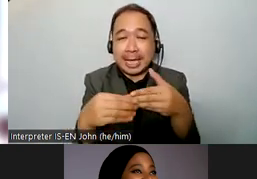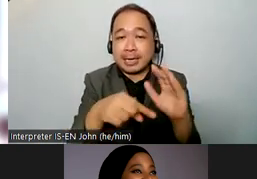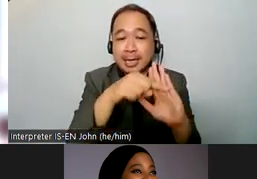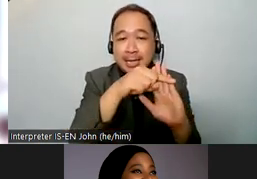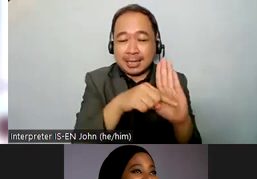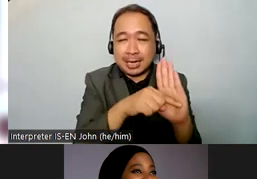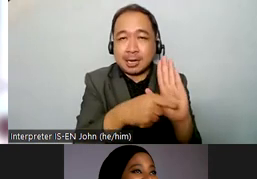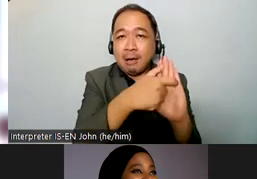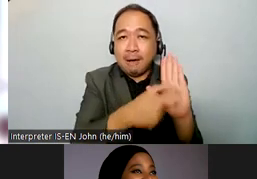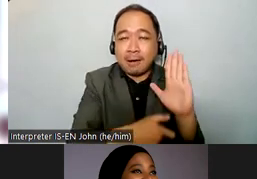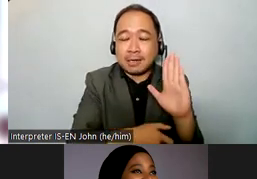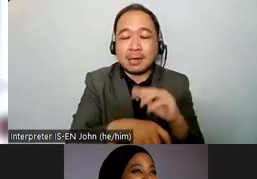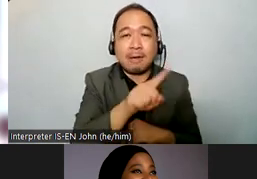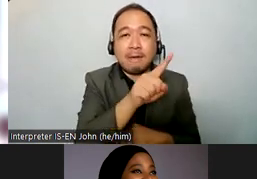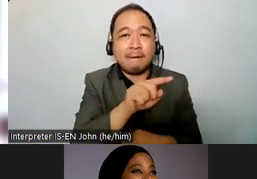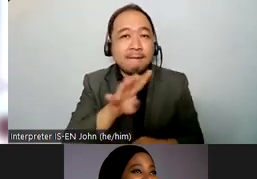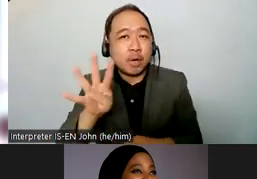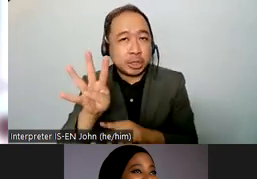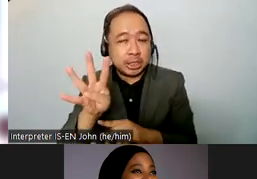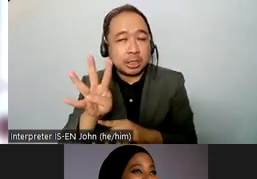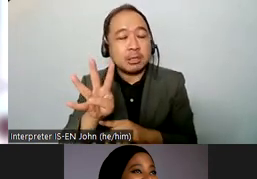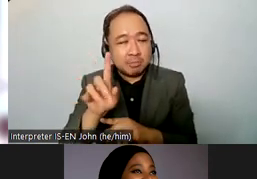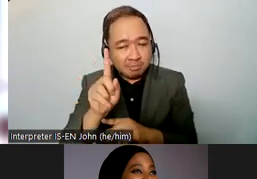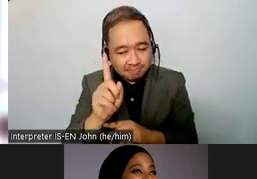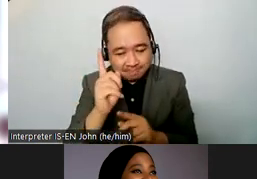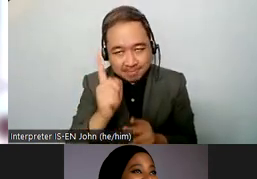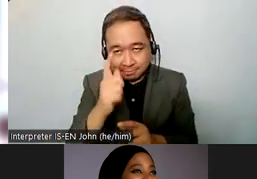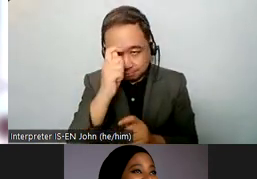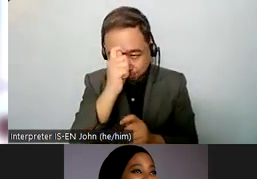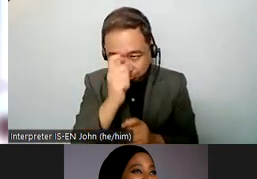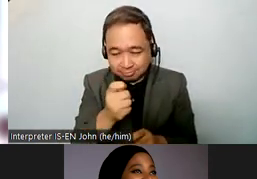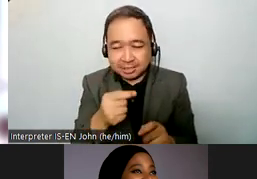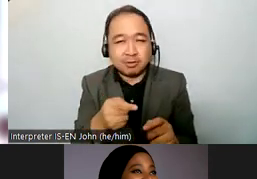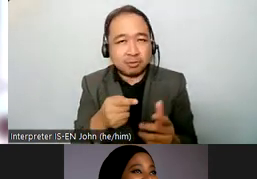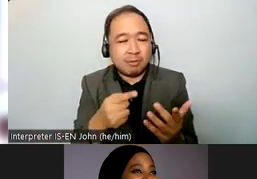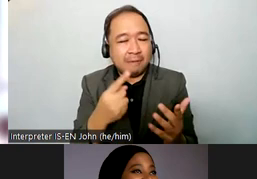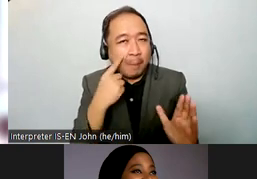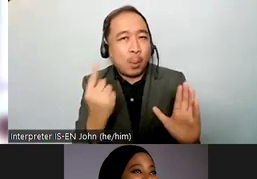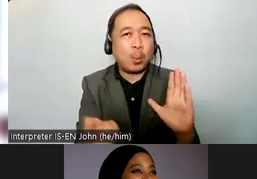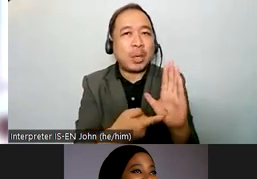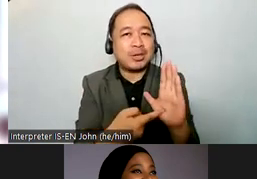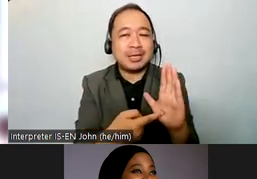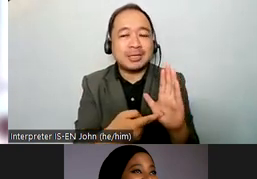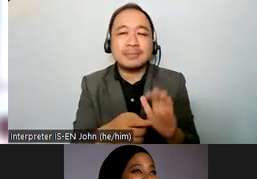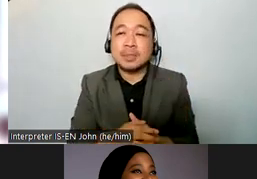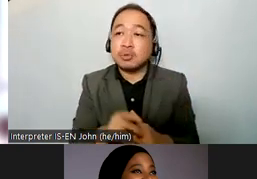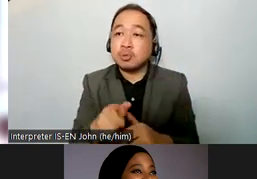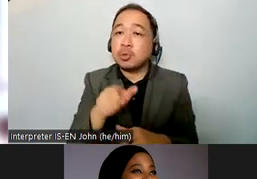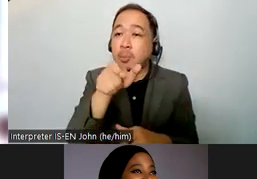particular are fully respected i just want to make sure people are invited to our side event tomorrow